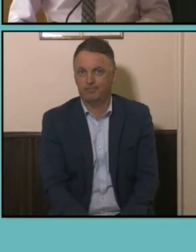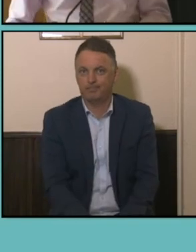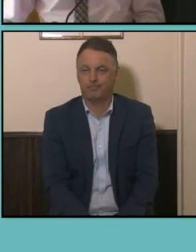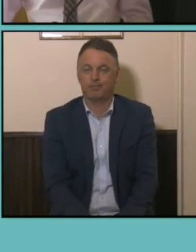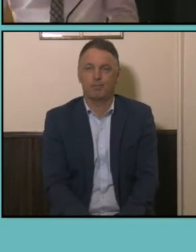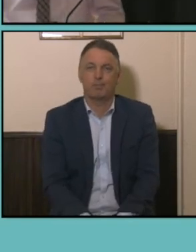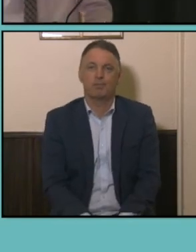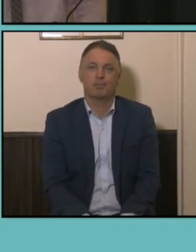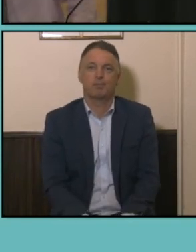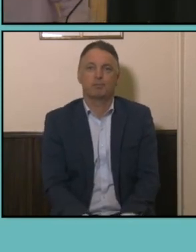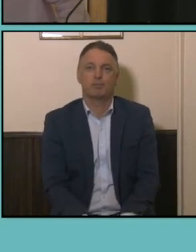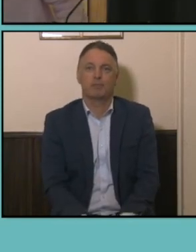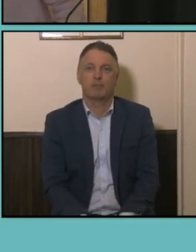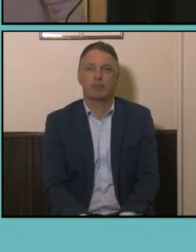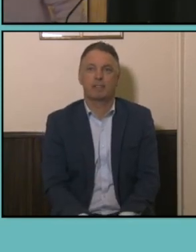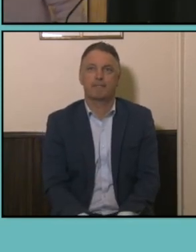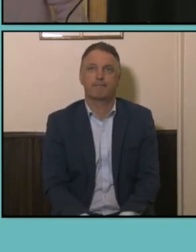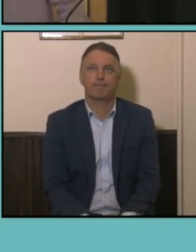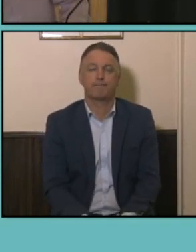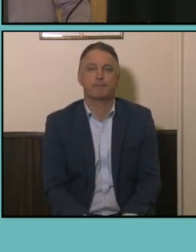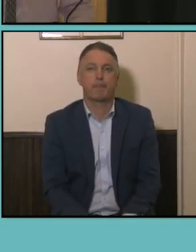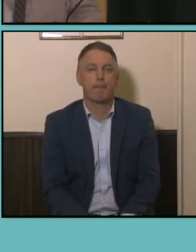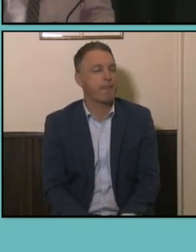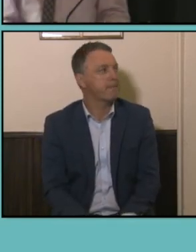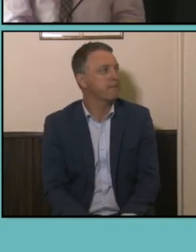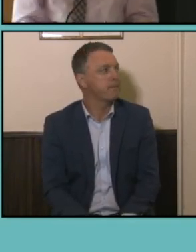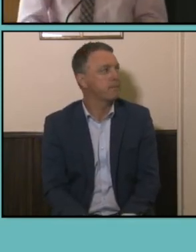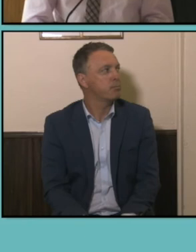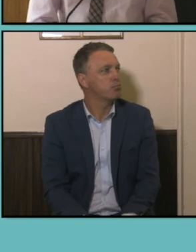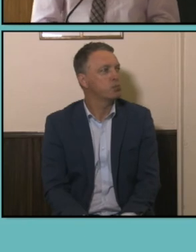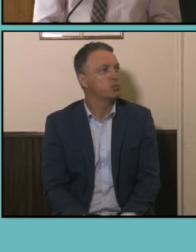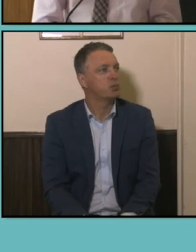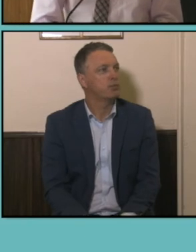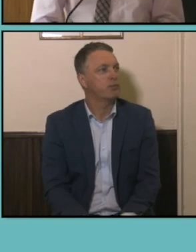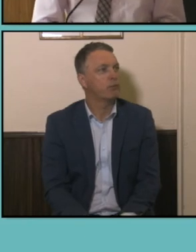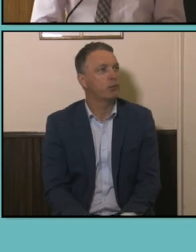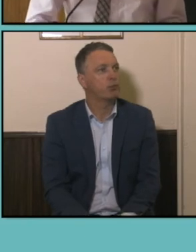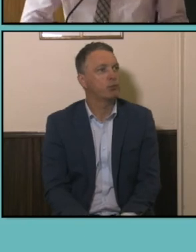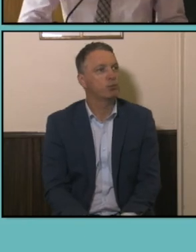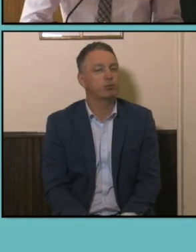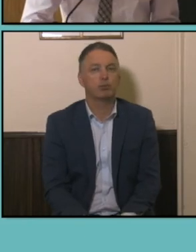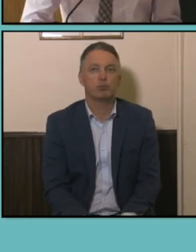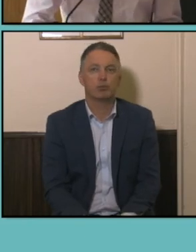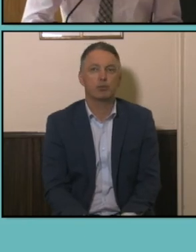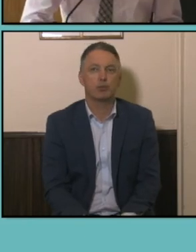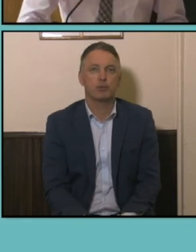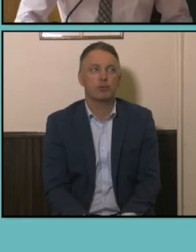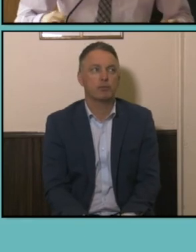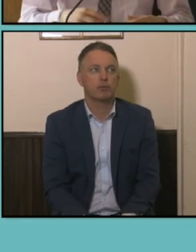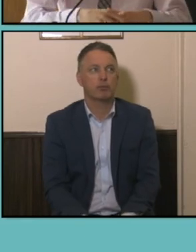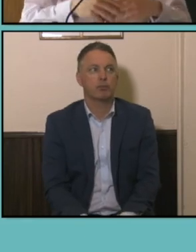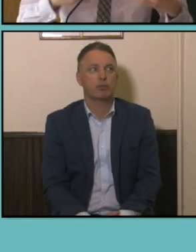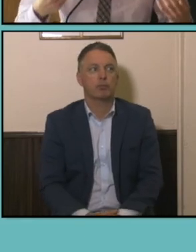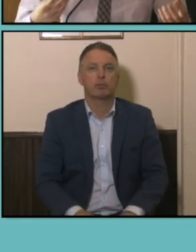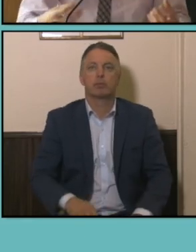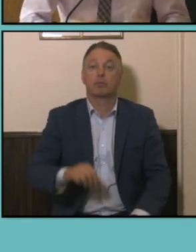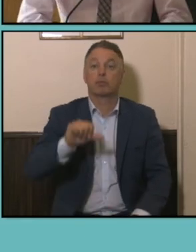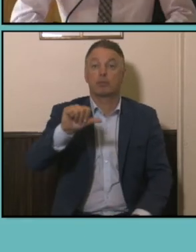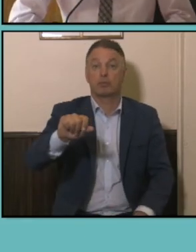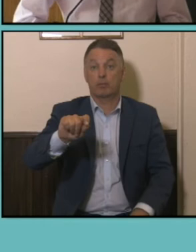Thanks Bill all righty so if we combine some of the headline Census data topics